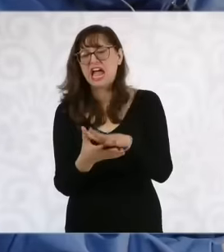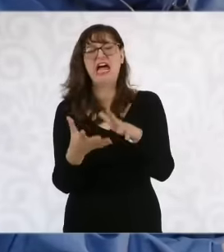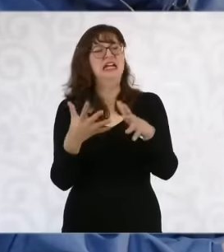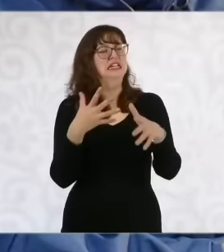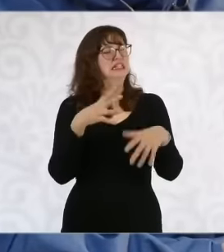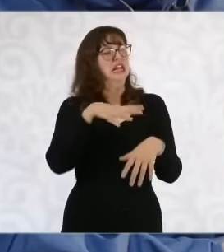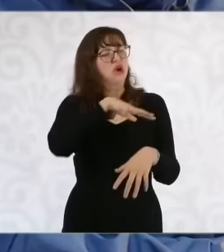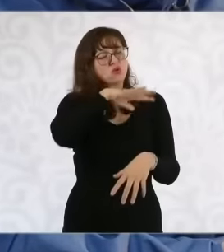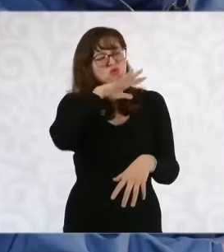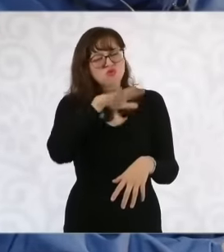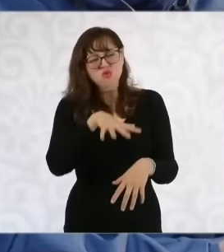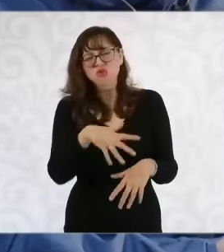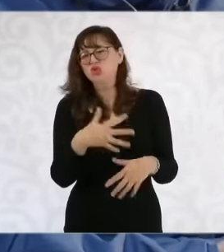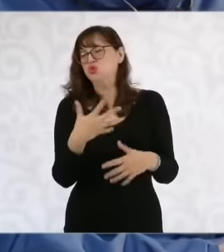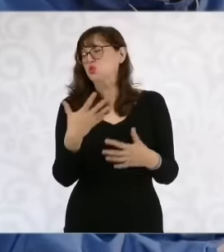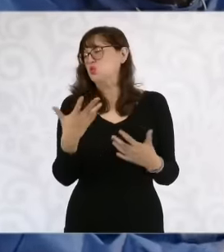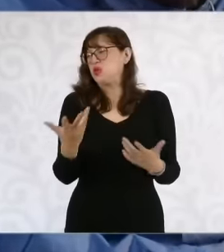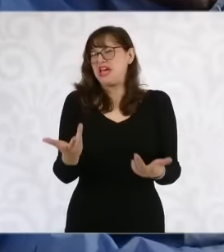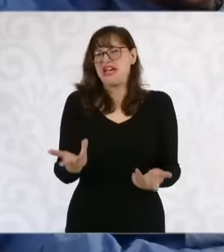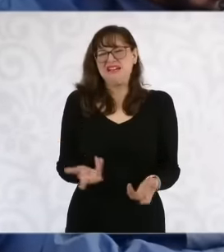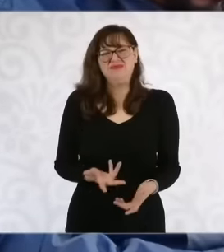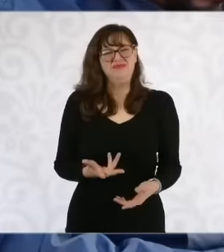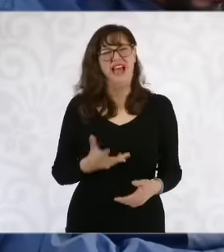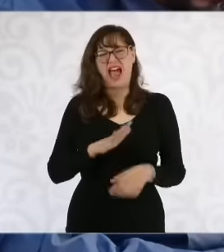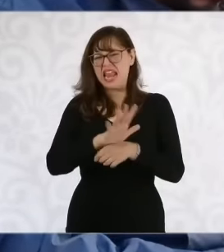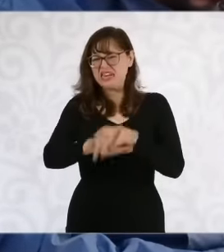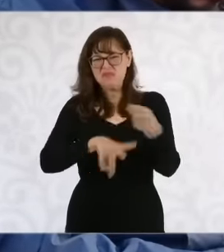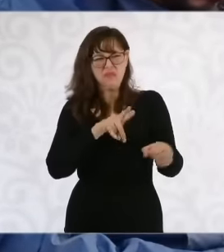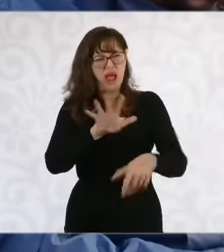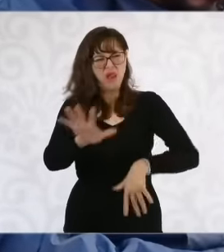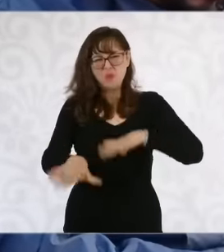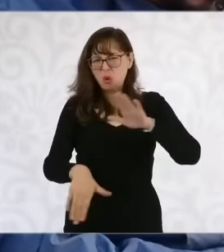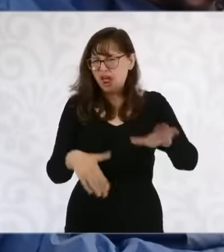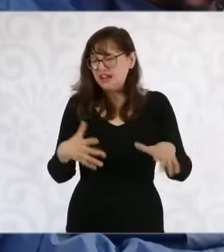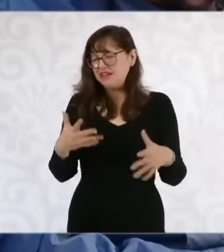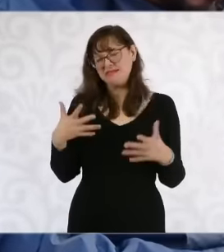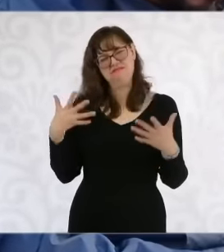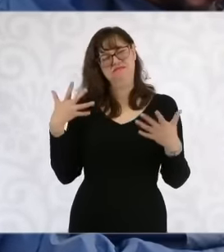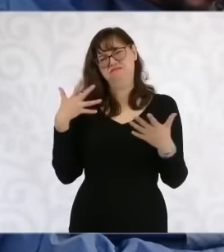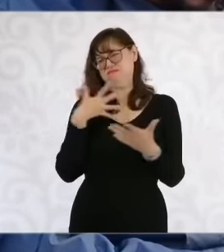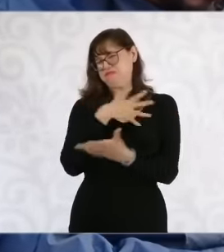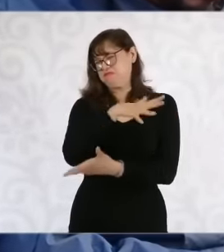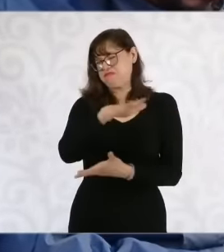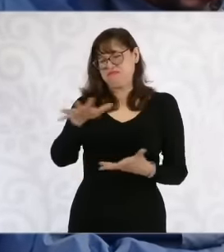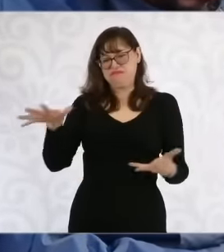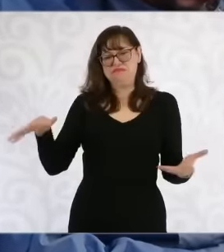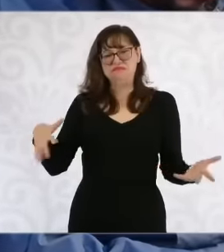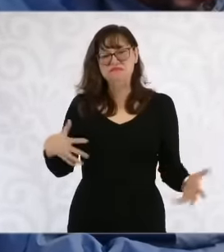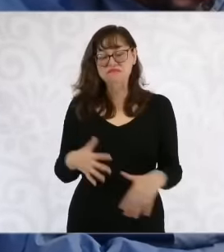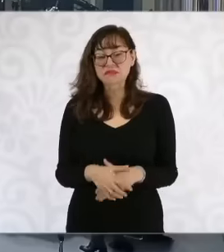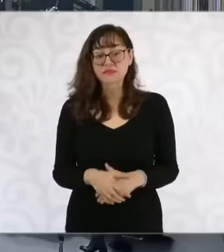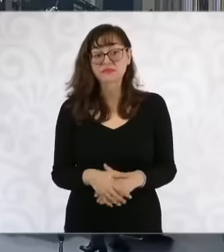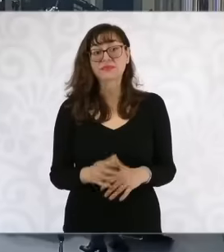bags. Well, one, one variety And also taking advantage of the fact that the secretary of education is there And